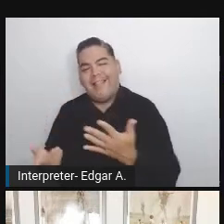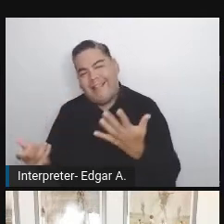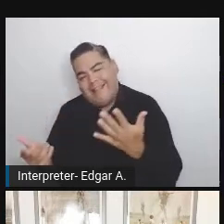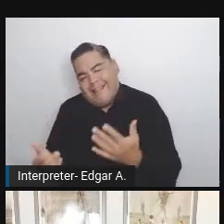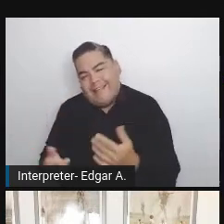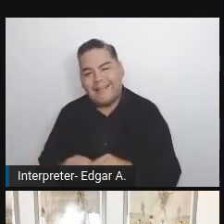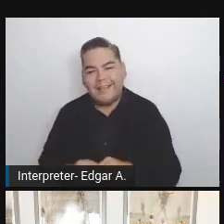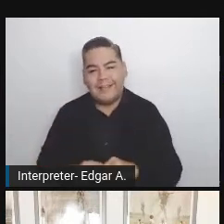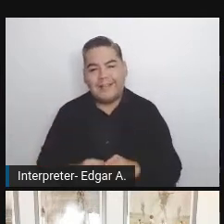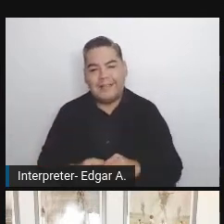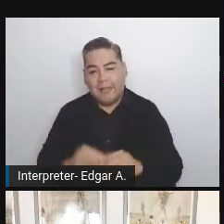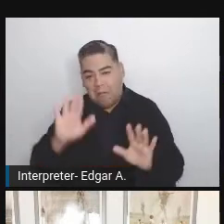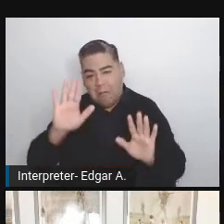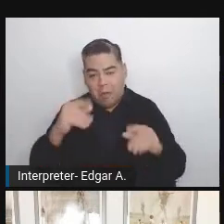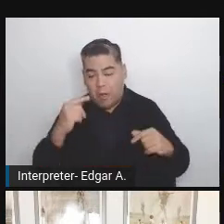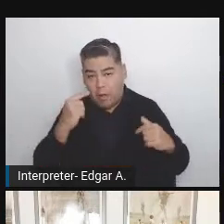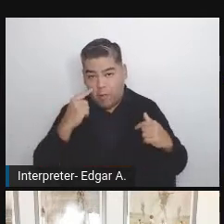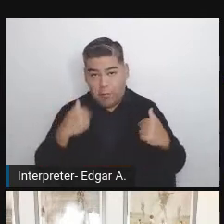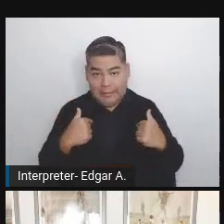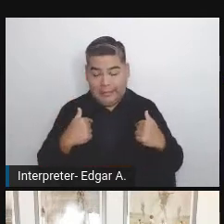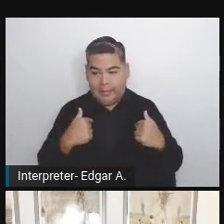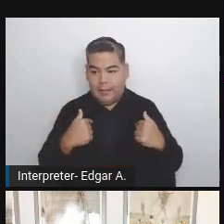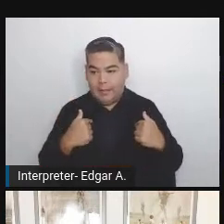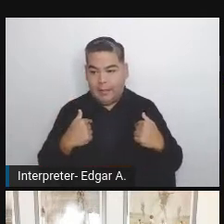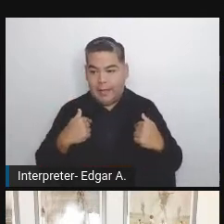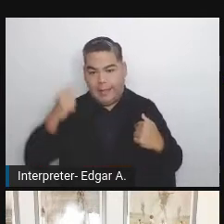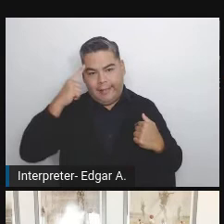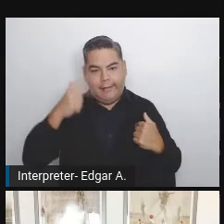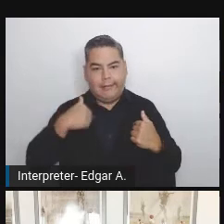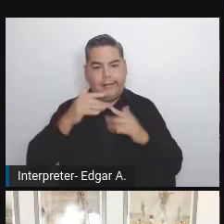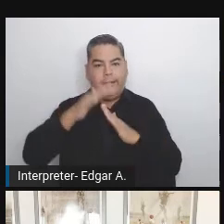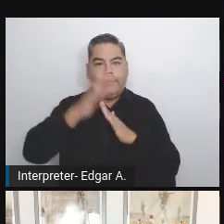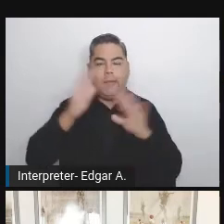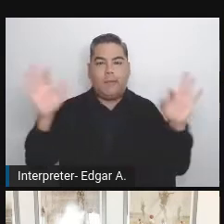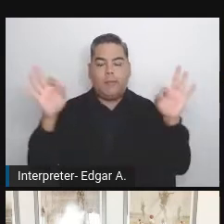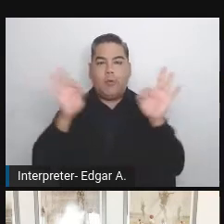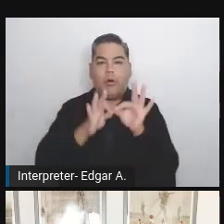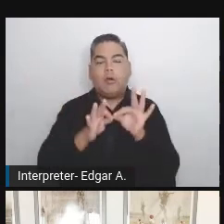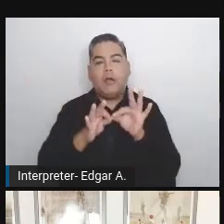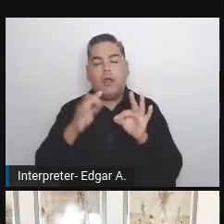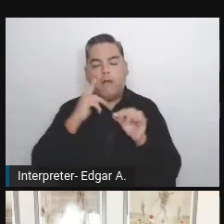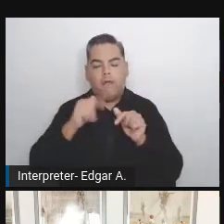For me, I think this is the most important thing about this automated testing.